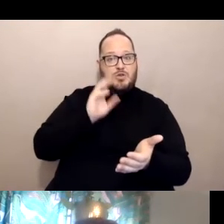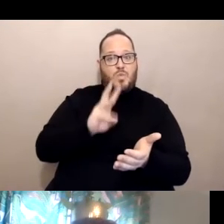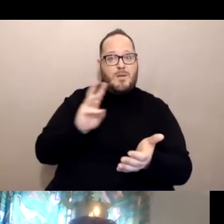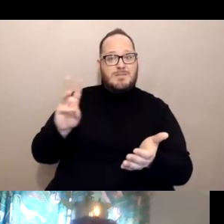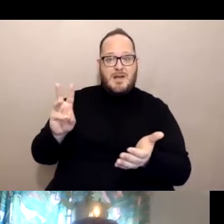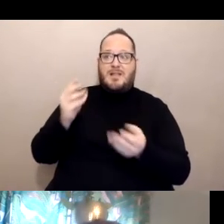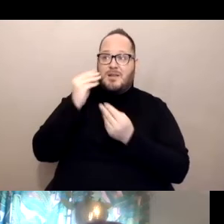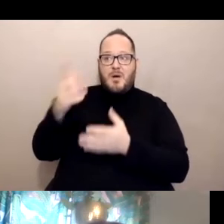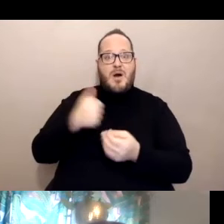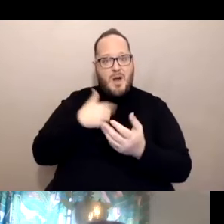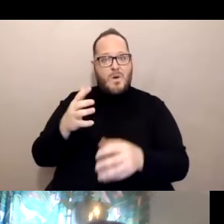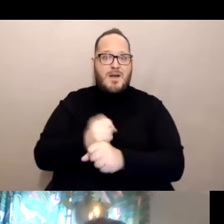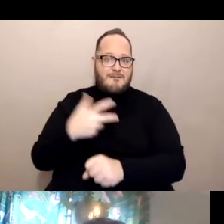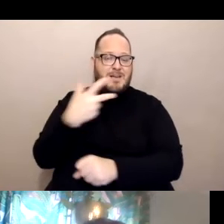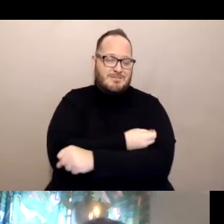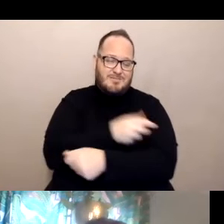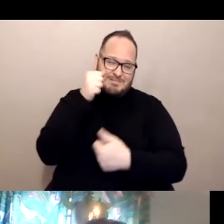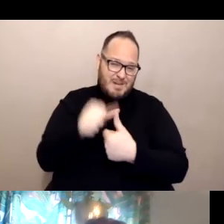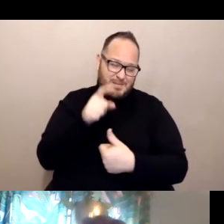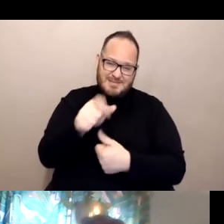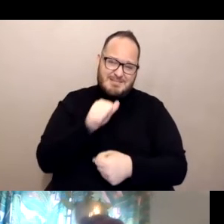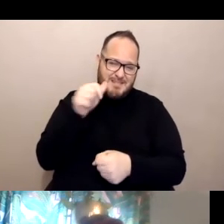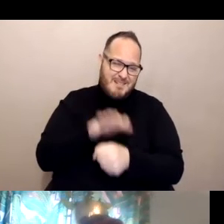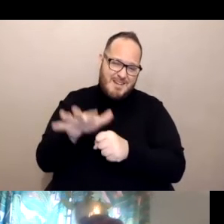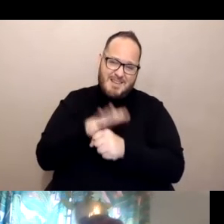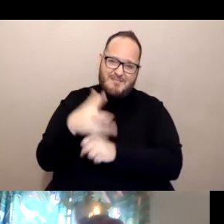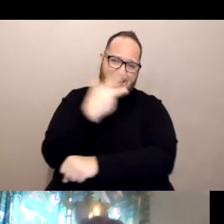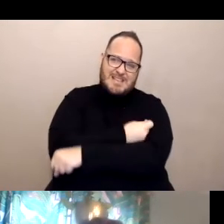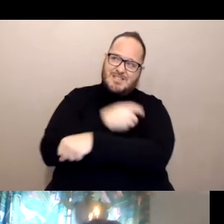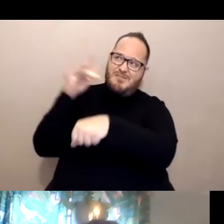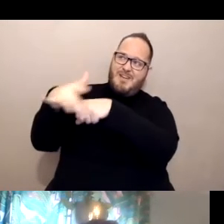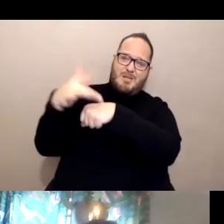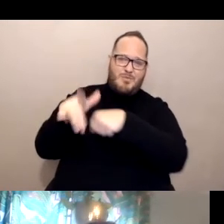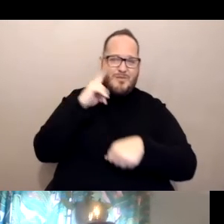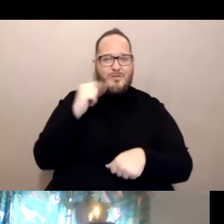remember there's not enough vaccinations to go around. But another thing you can do